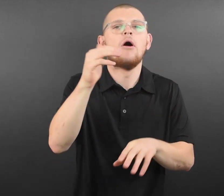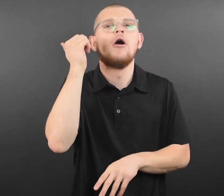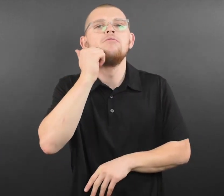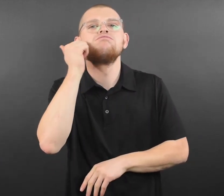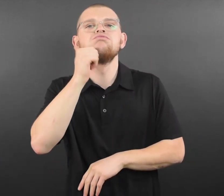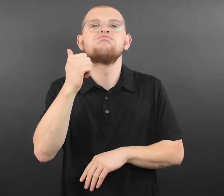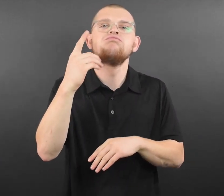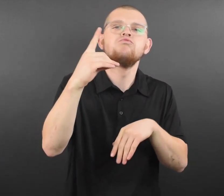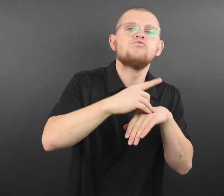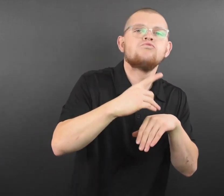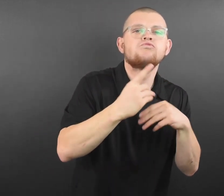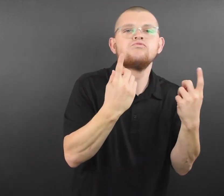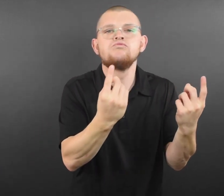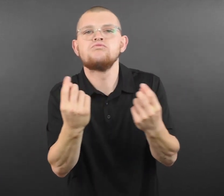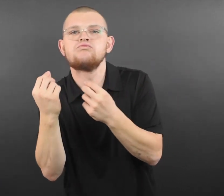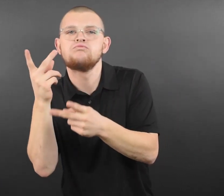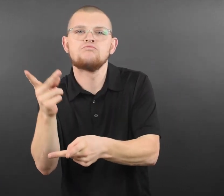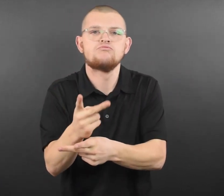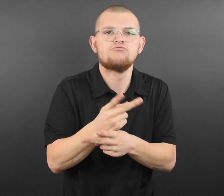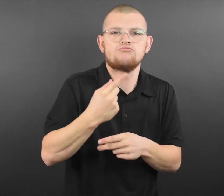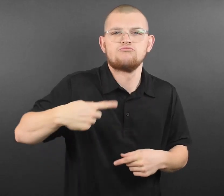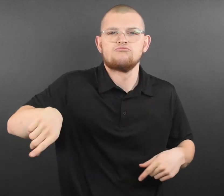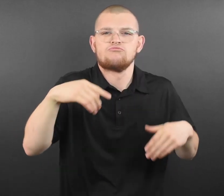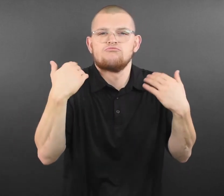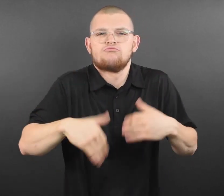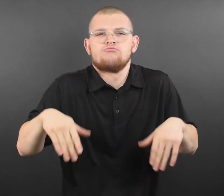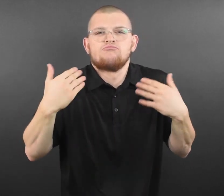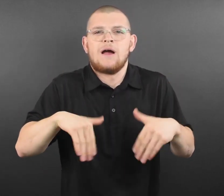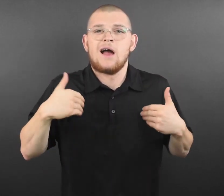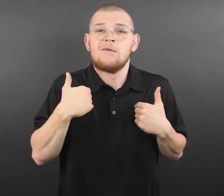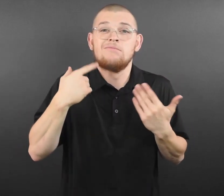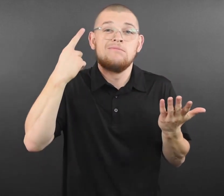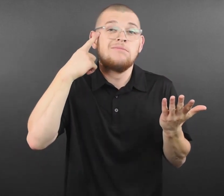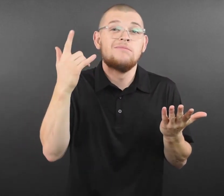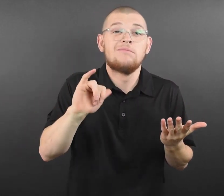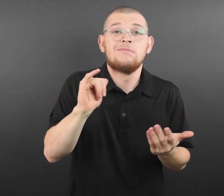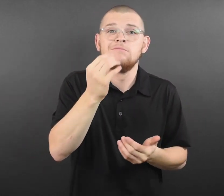and a $25 gift card to The Depot Tavern. ● Como Park Zoo and Conservatory ●